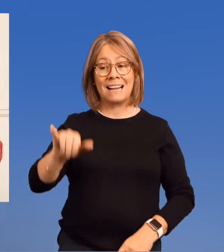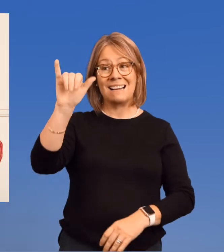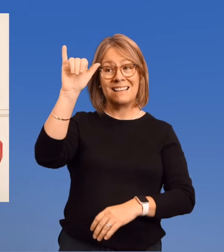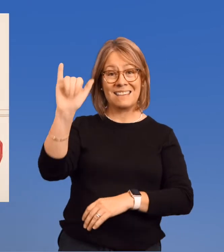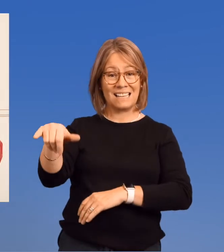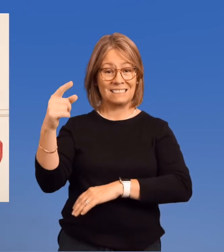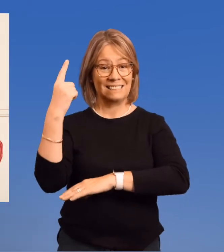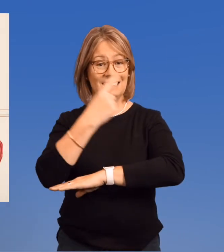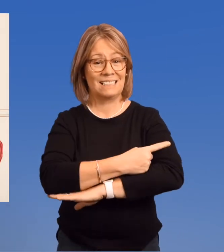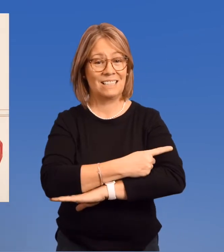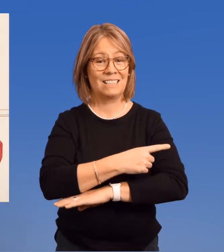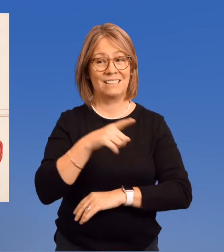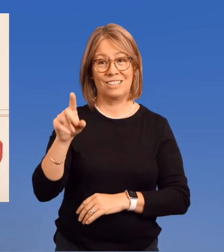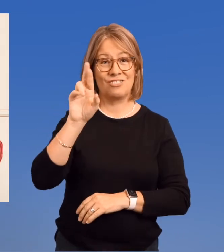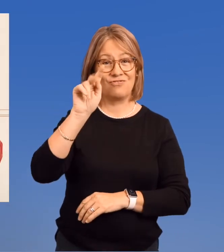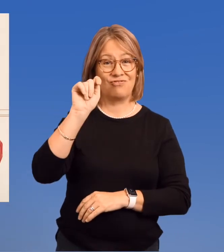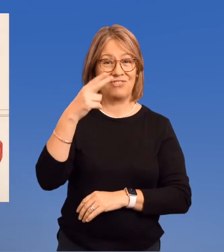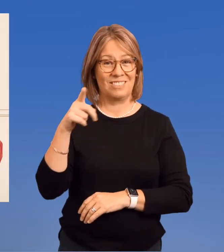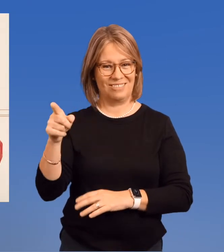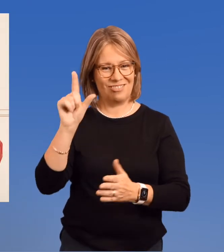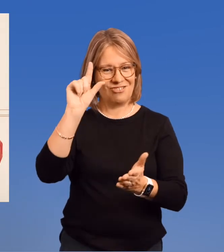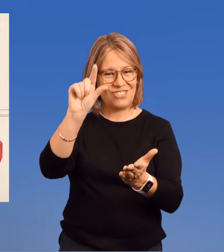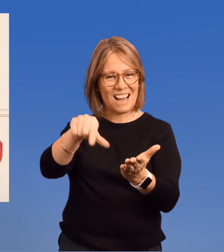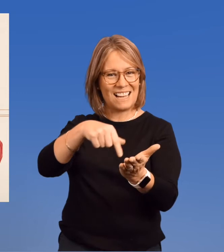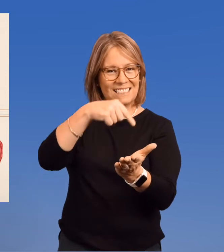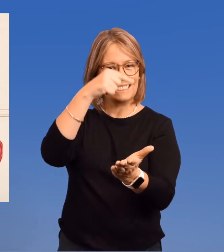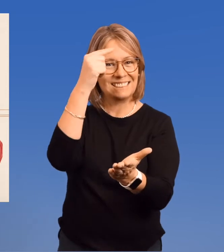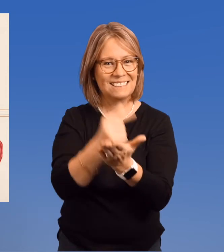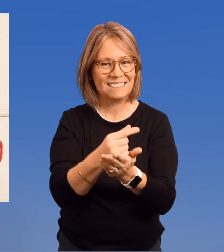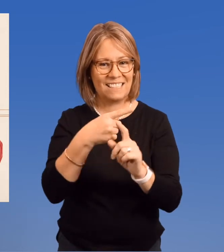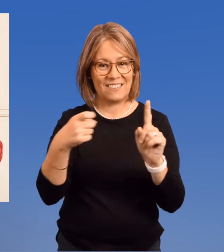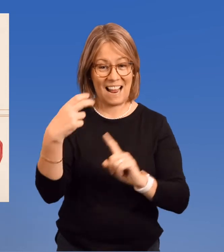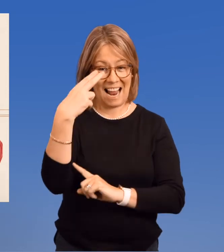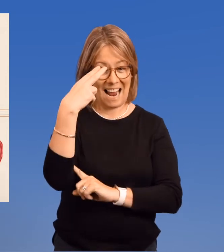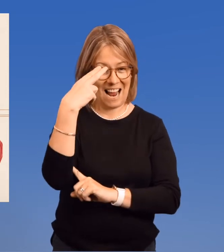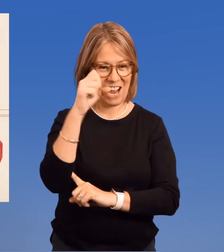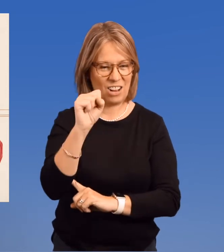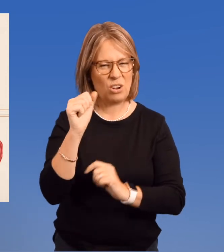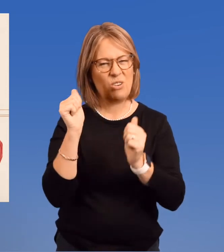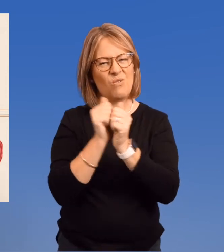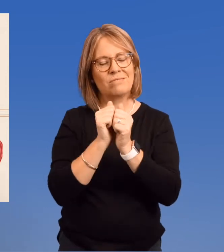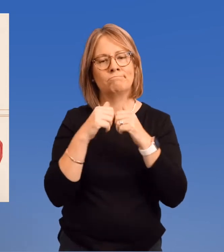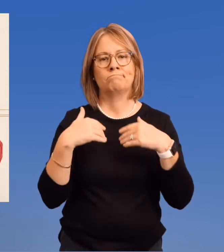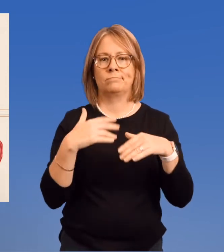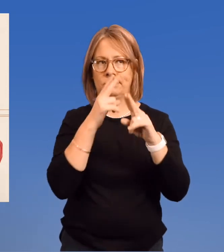The day on which Ruth would graduate from high school